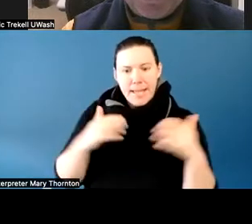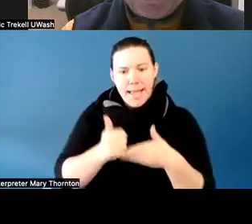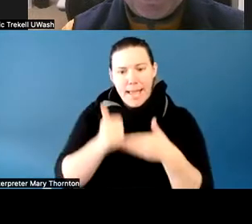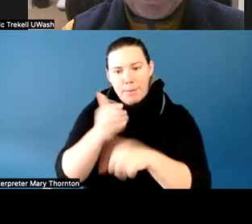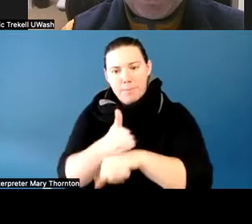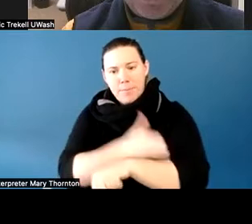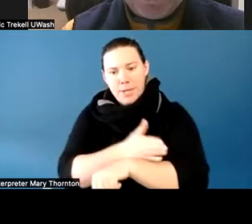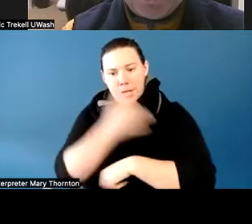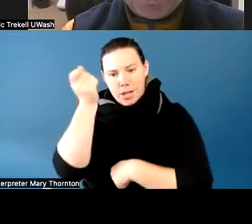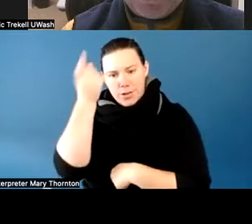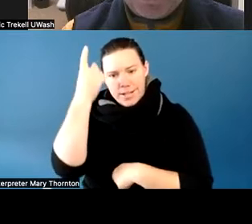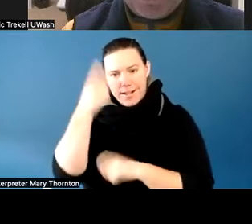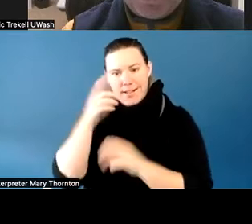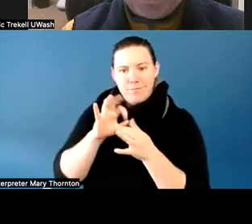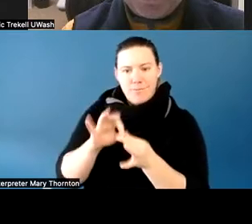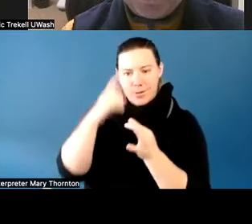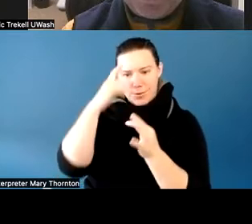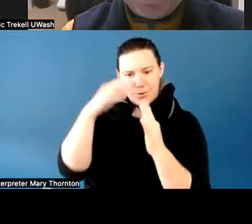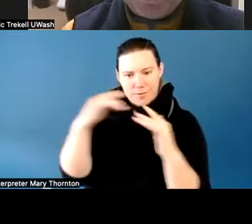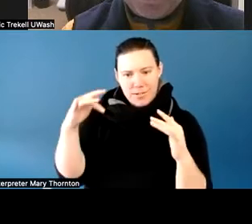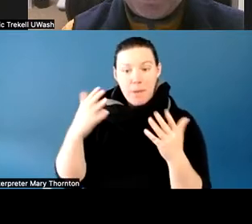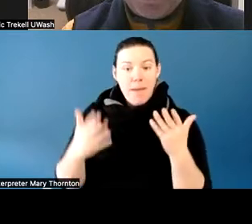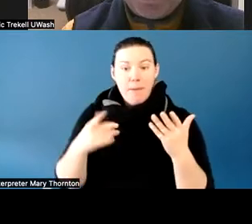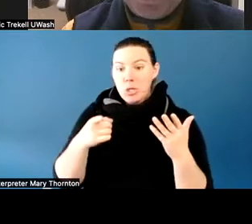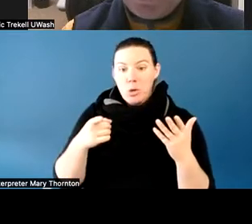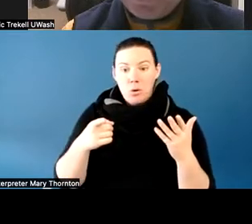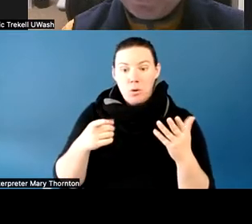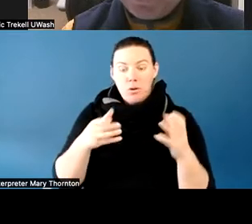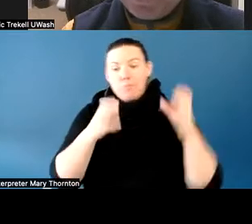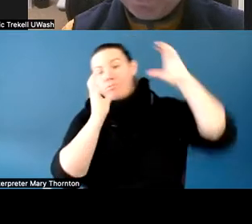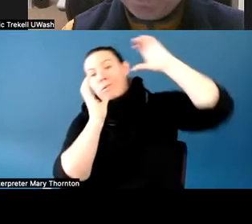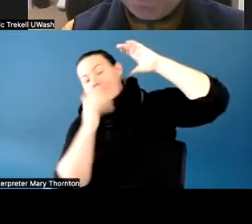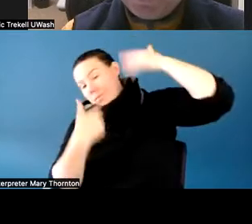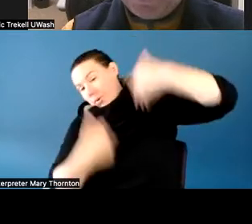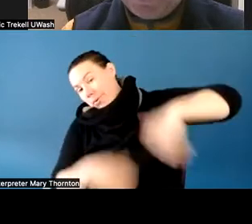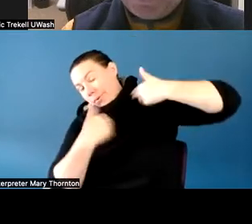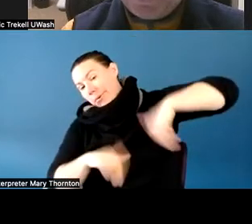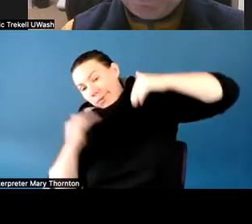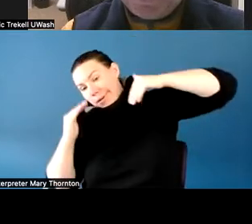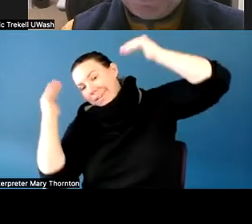you've either been dunked and you're just like, oh my gosh, what's going on here? Or you're like, oh yeah, this is kind